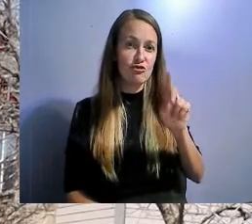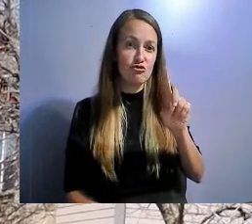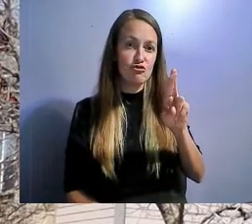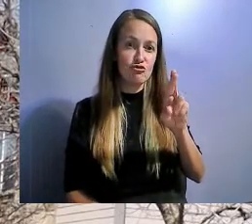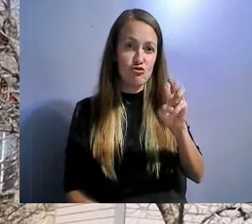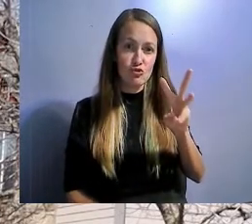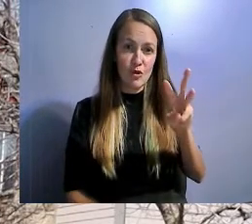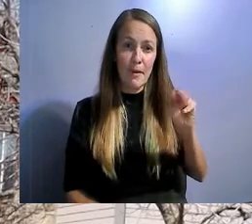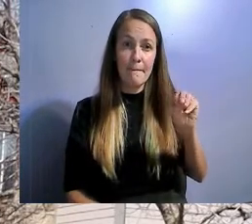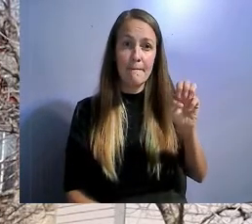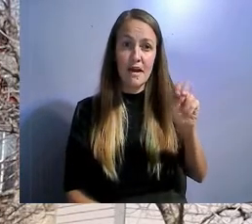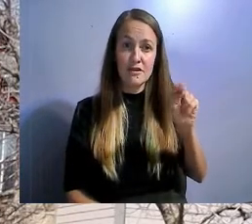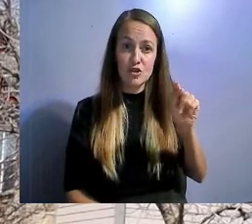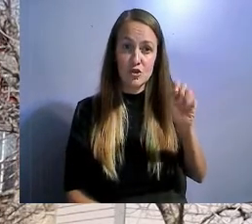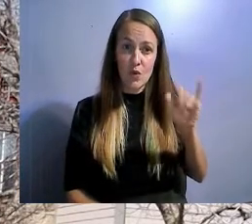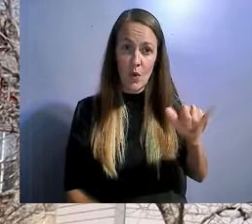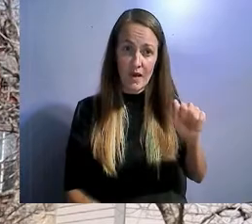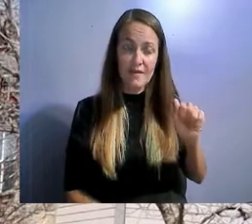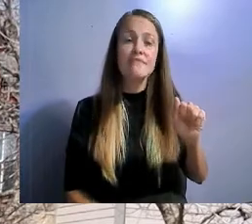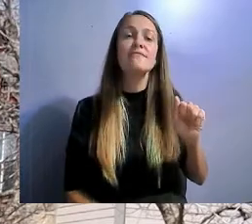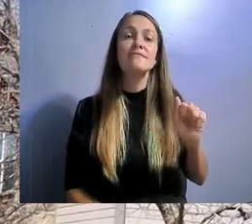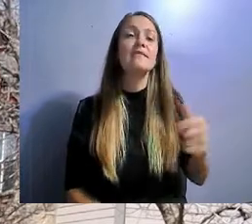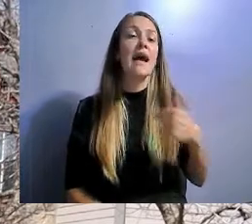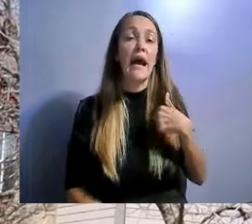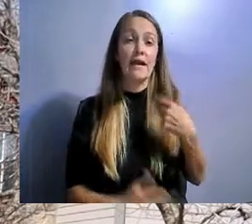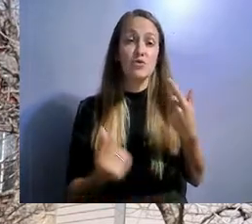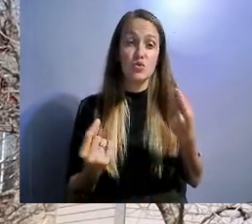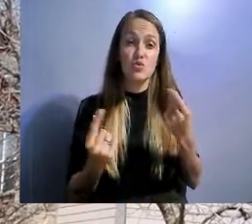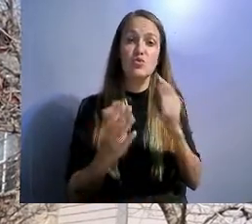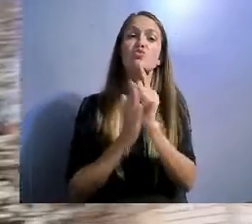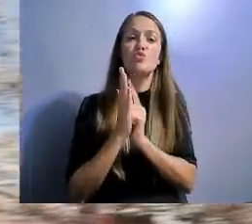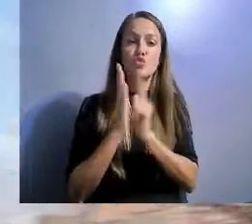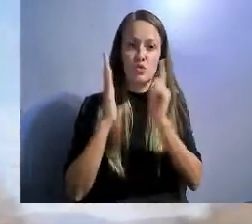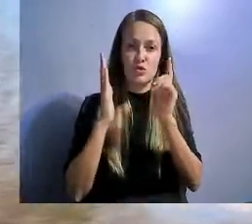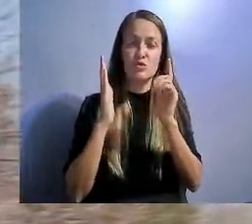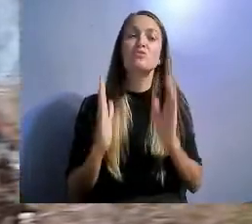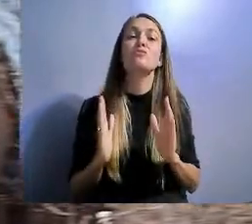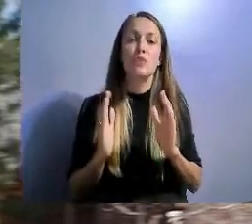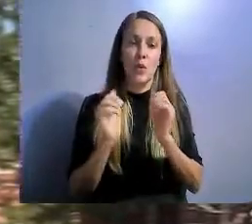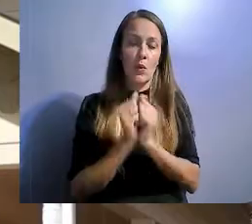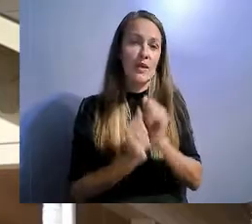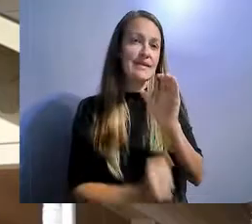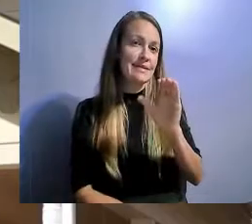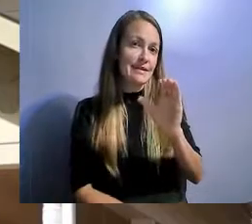Hi my name is Andrew Montoya and I am an attorney with the Colorado Cross disability coalition civil rights legal program.